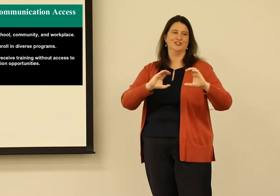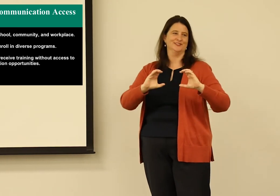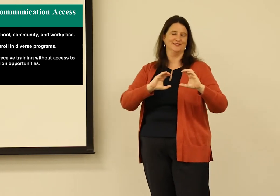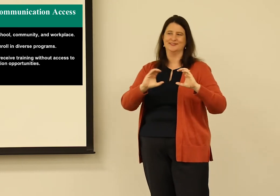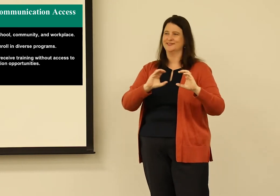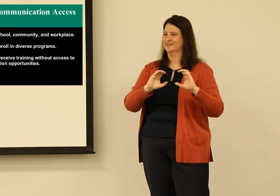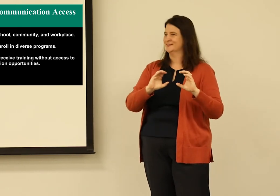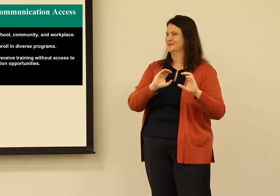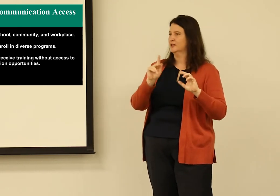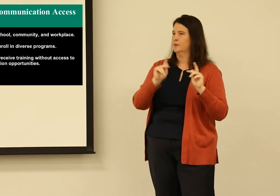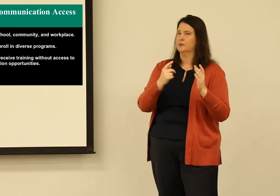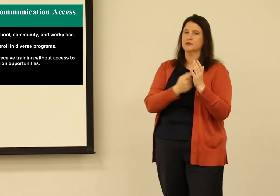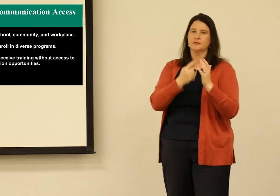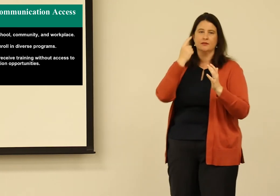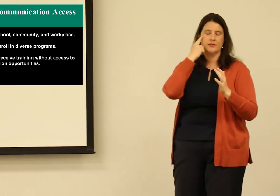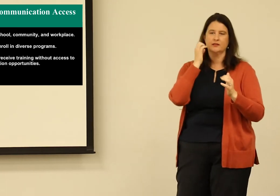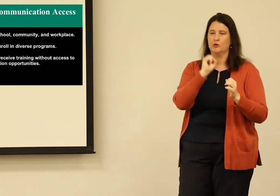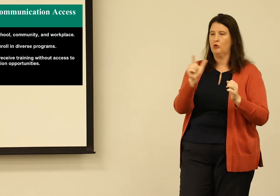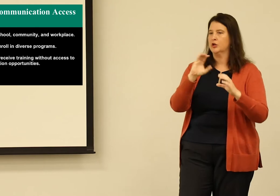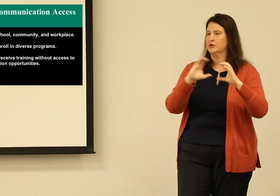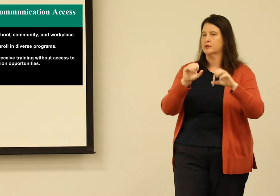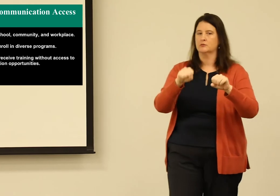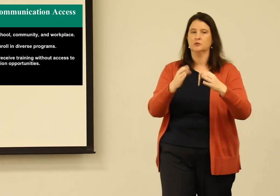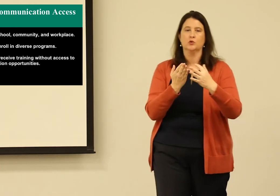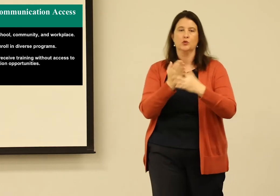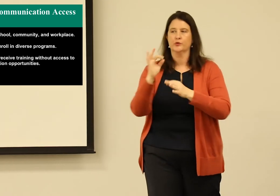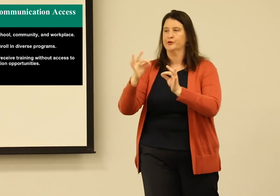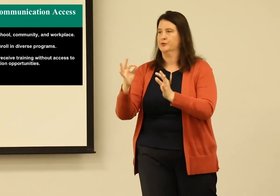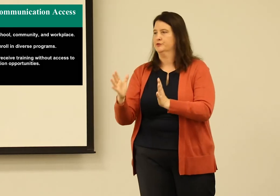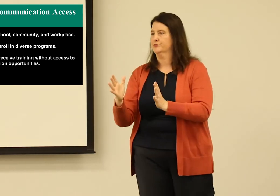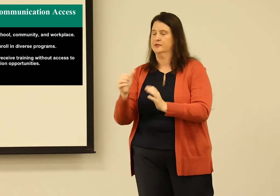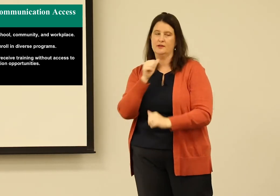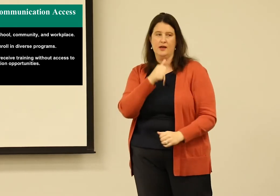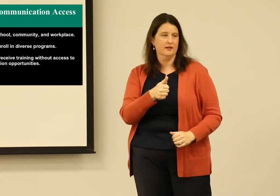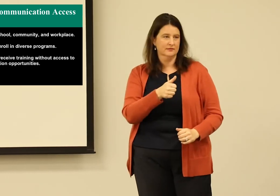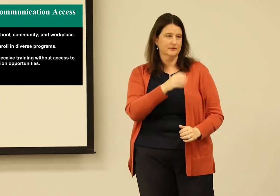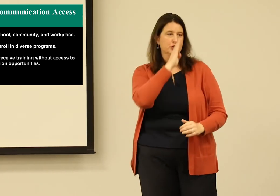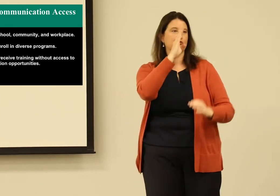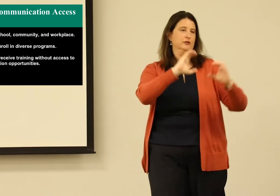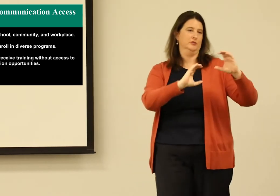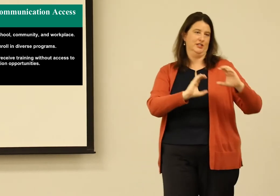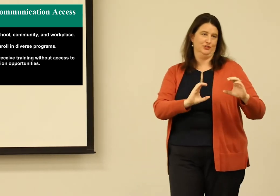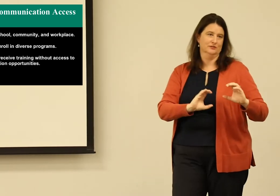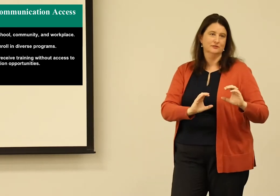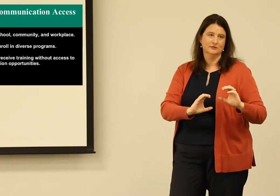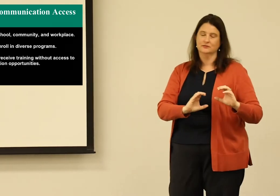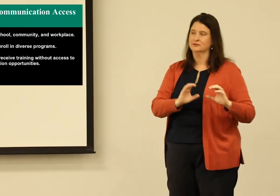I think it's important that it's not just language and communication but it's also access to direct communication. I think everybody thinks that communication